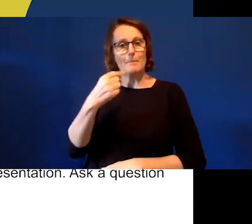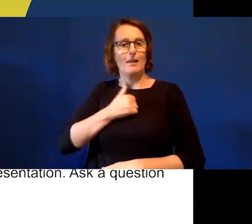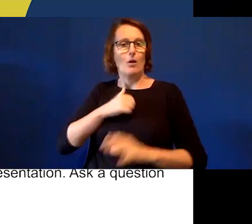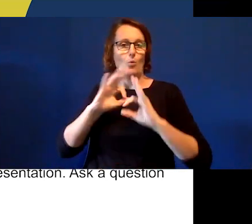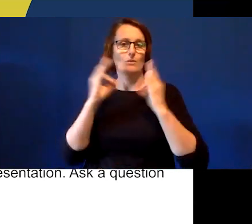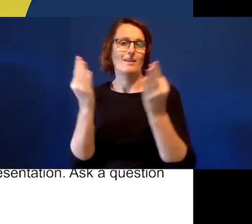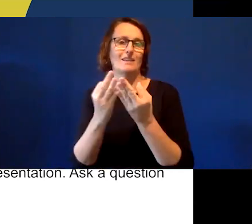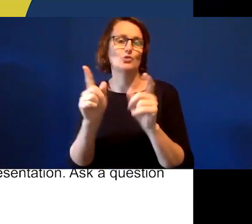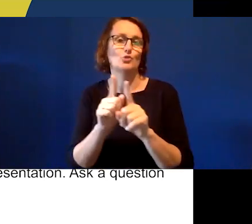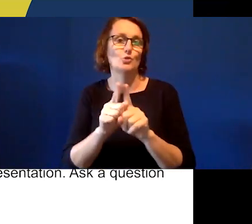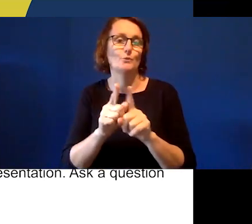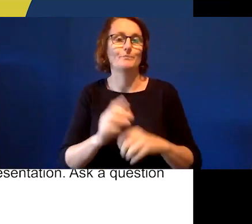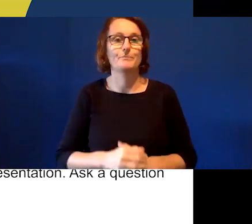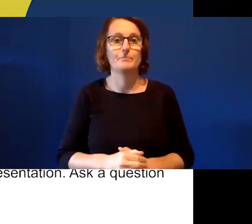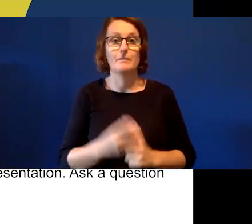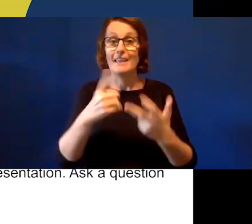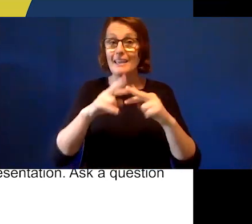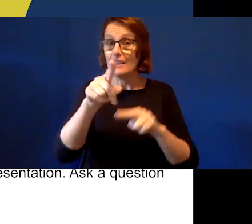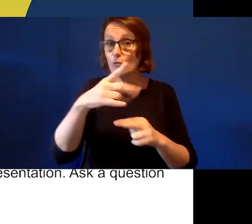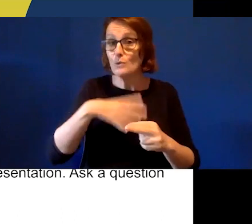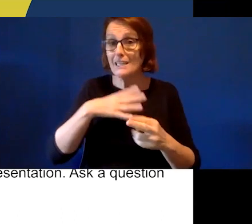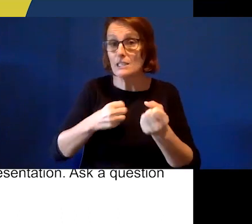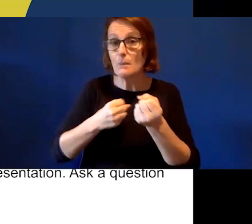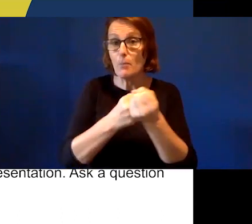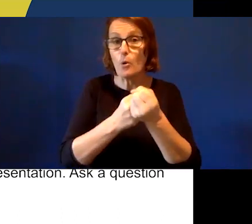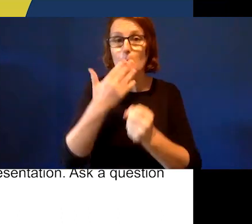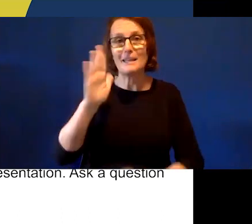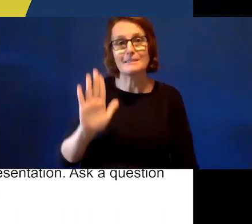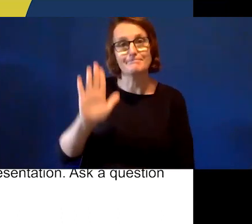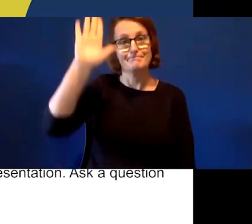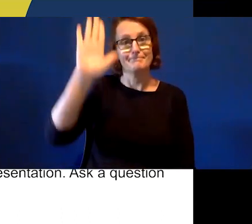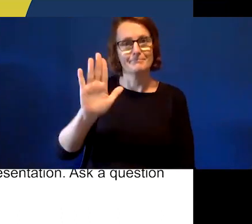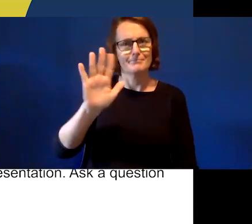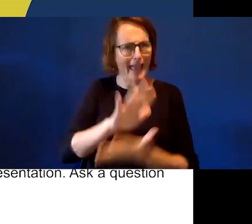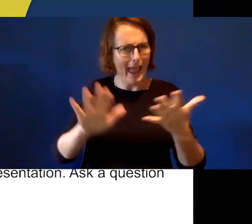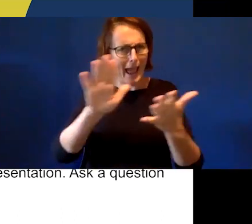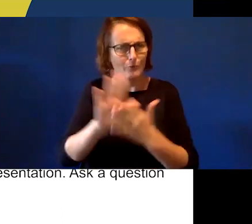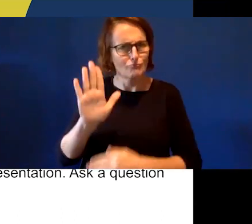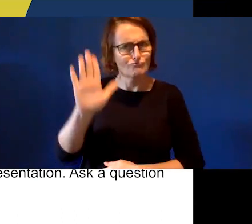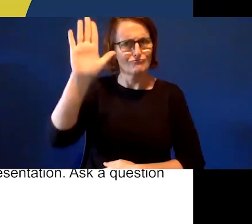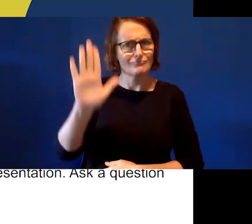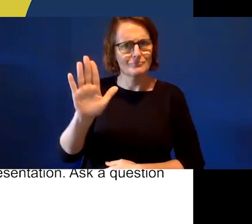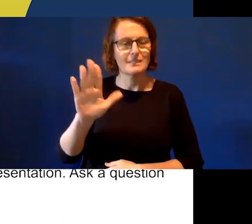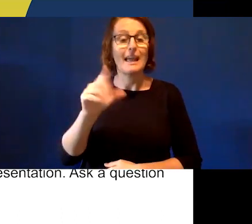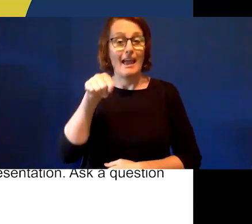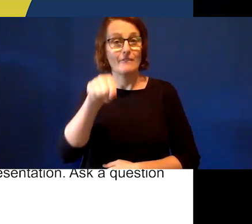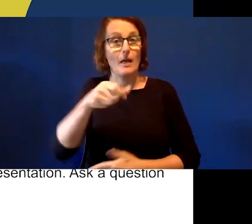at any point if you need any support, please raise your hand. You can do this by using the hand raise feature.